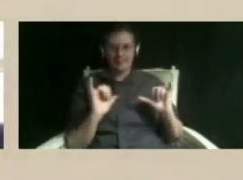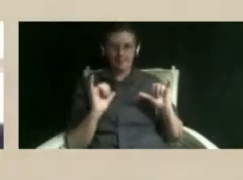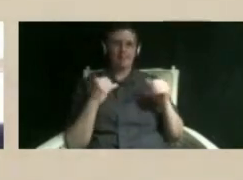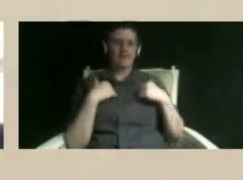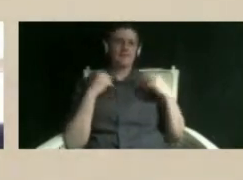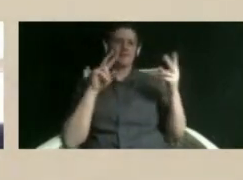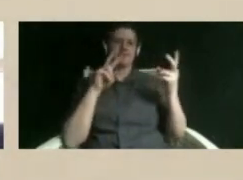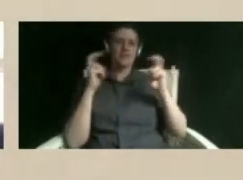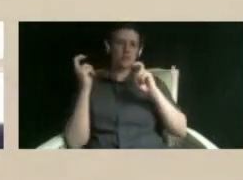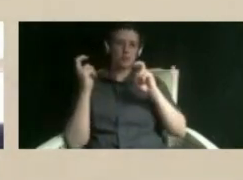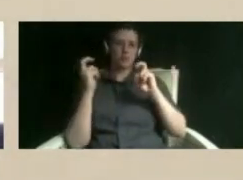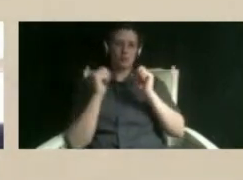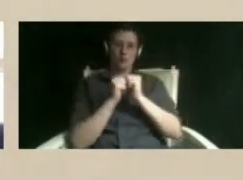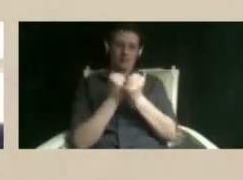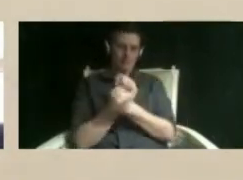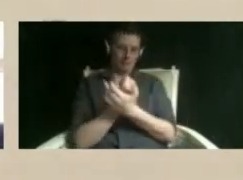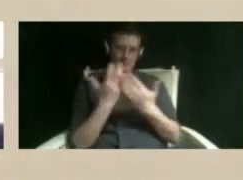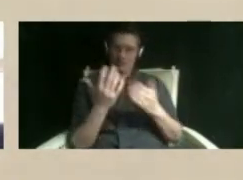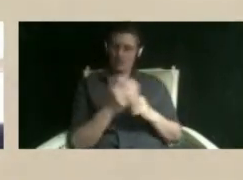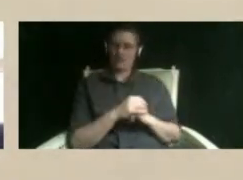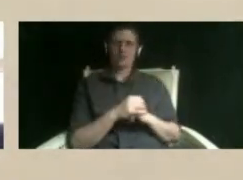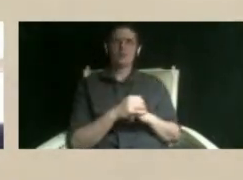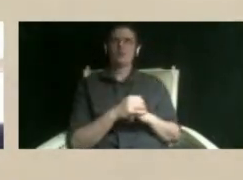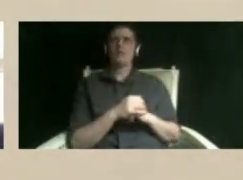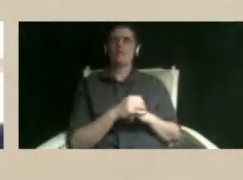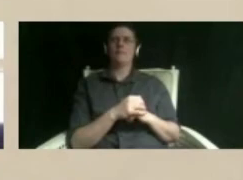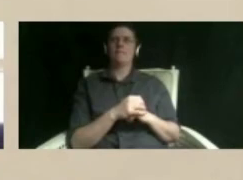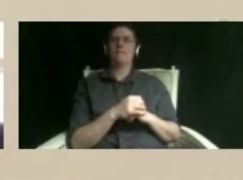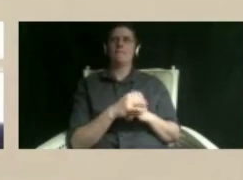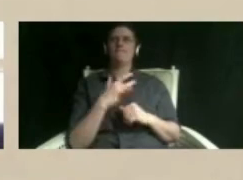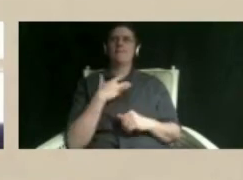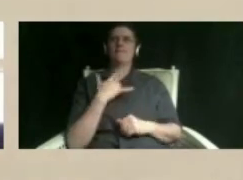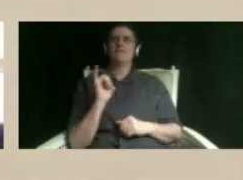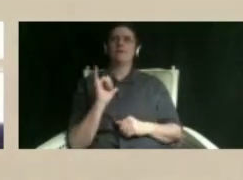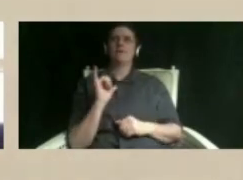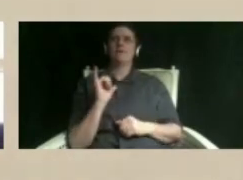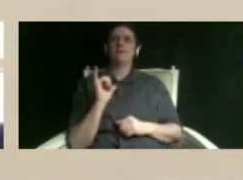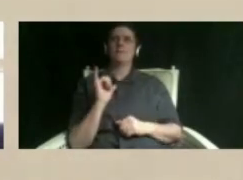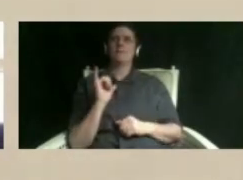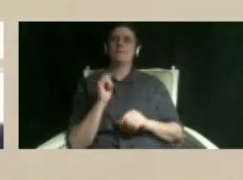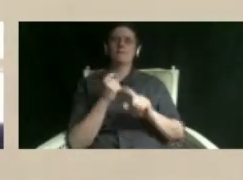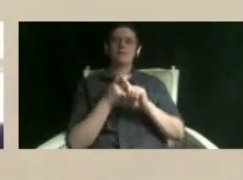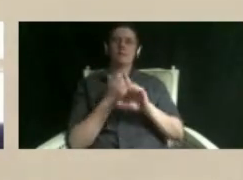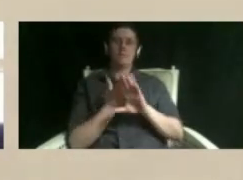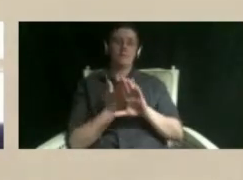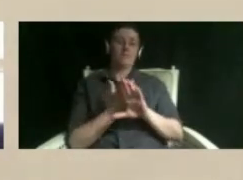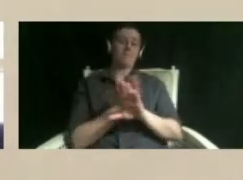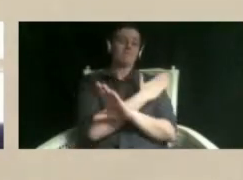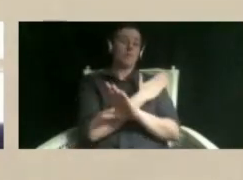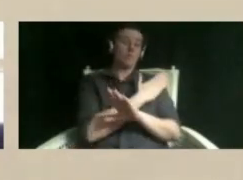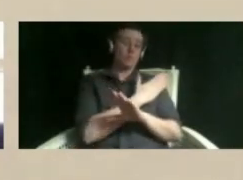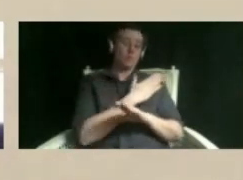everything because i feel like um even from before the pandemic and everything that happened there